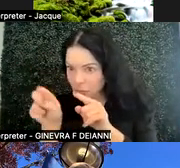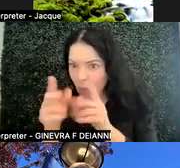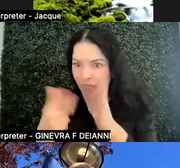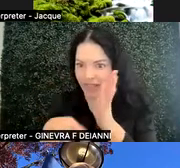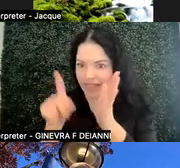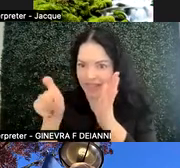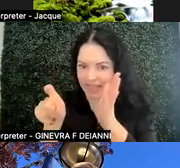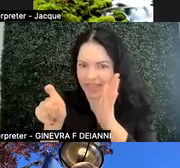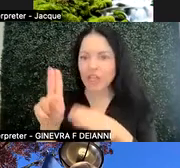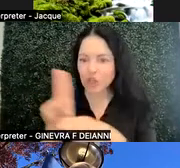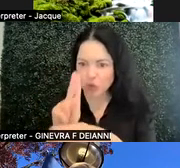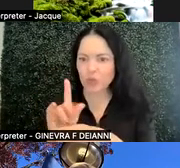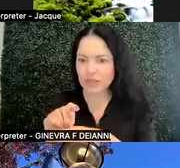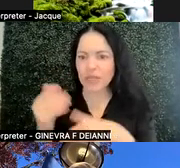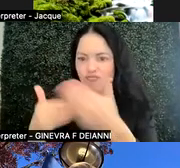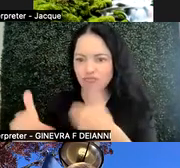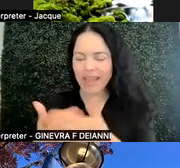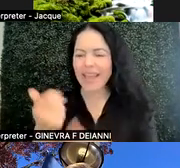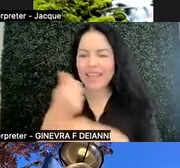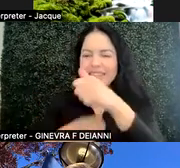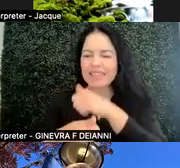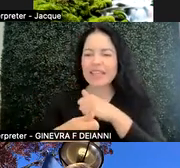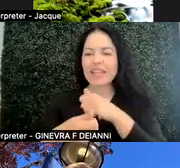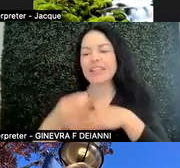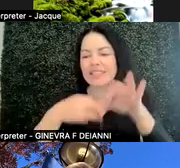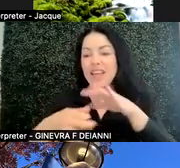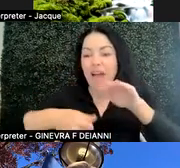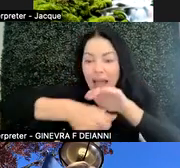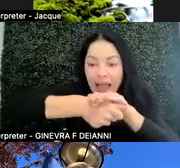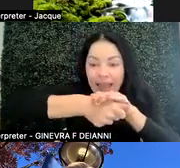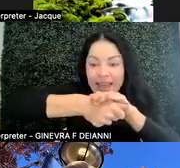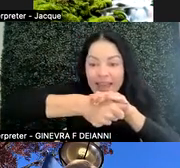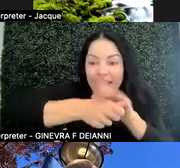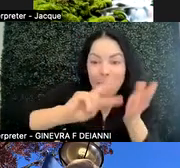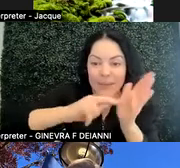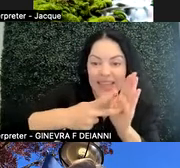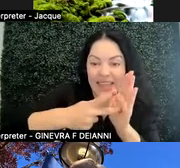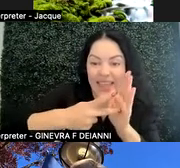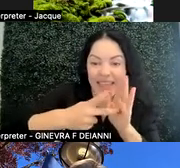rather than hiding what we mean within all the flowery words